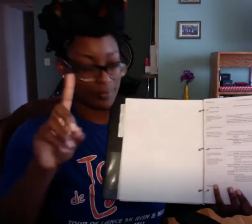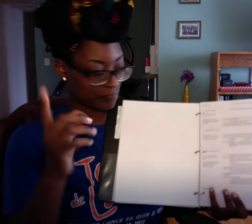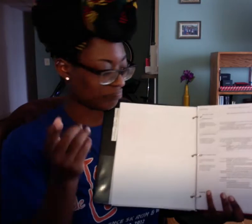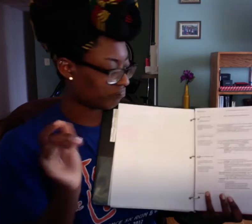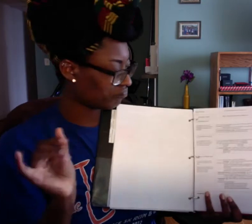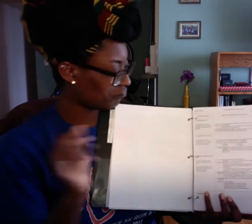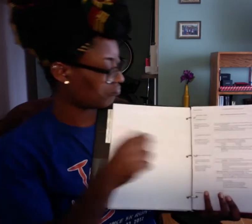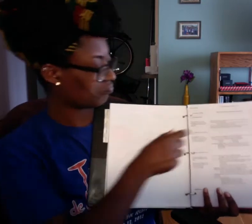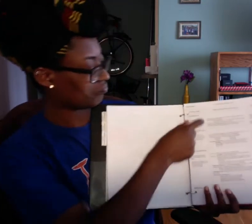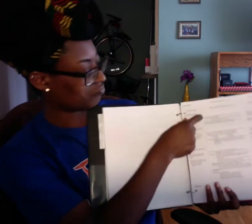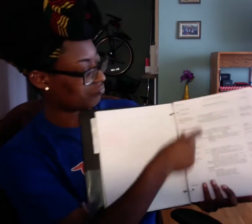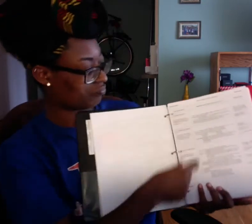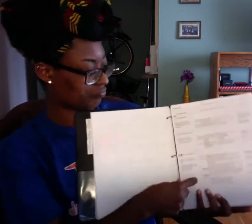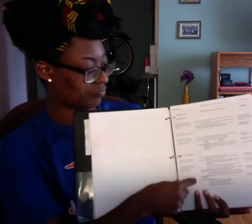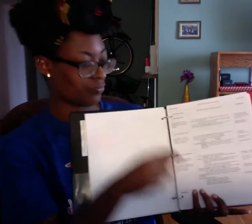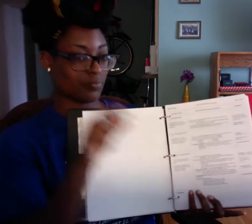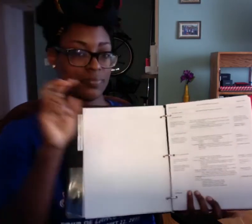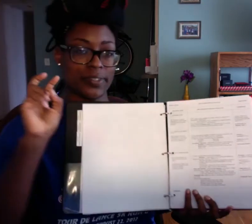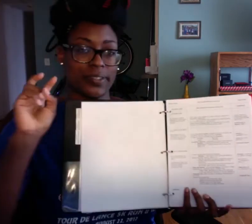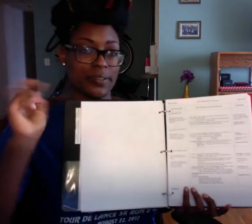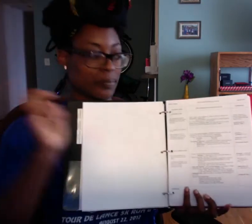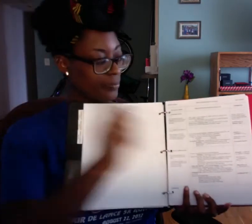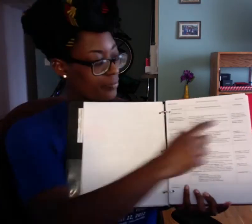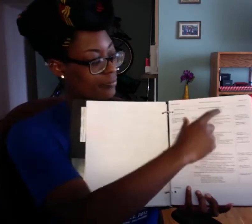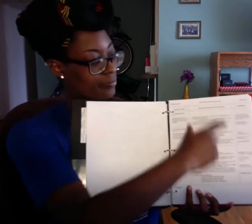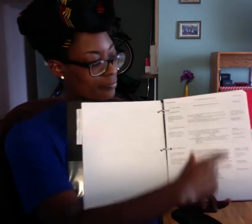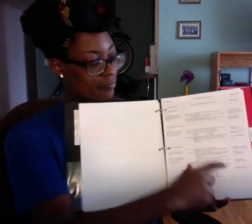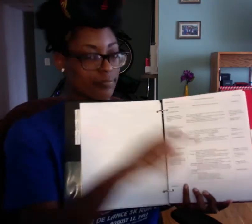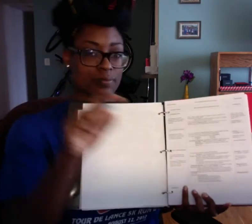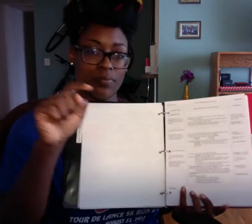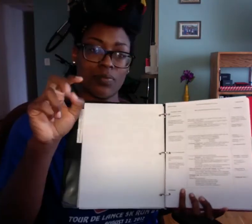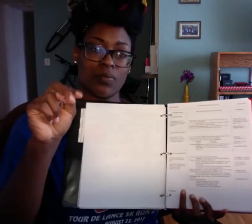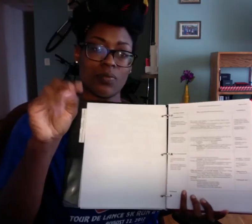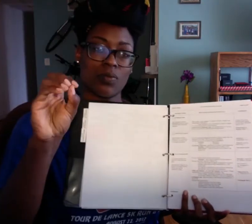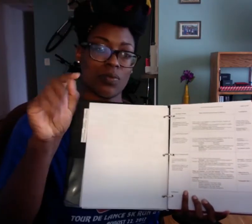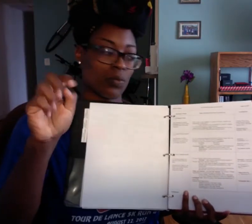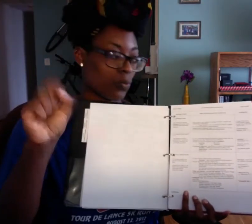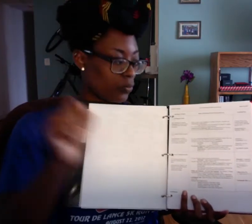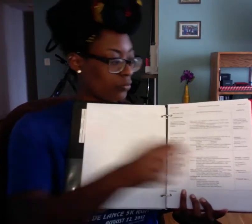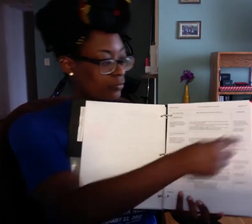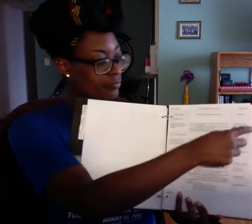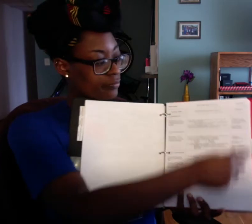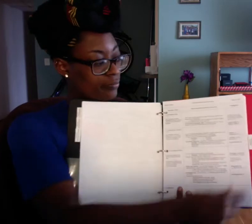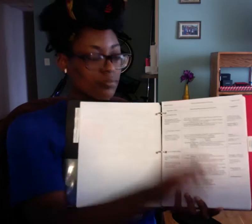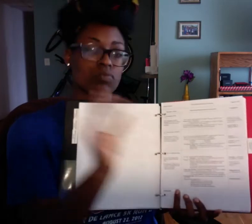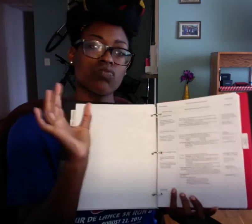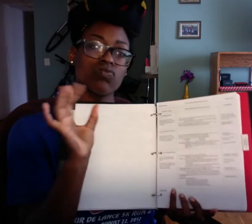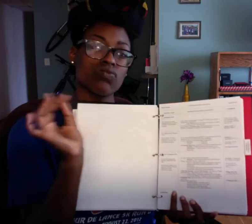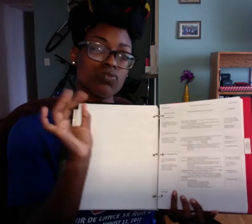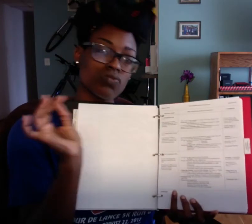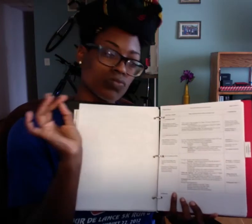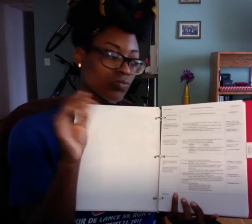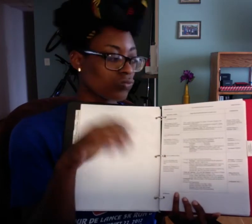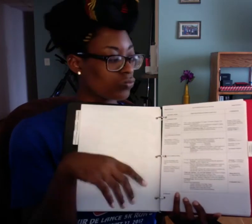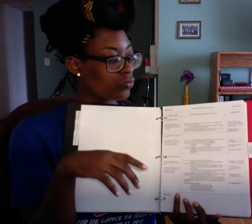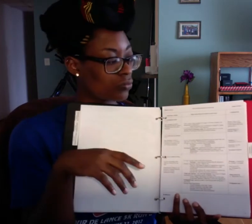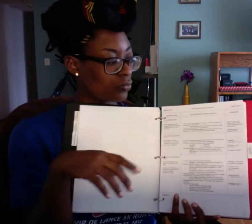And again, I'm using the "Cornell Method." So you can see my 1st column is the topic, the 2nd column my notes, and 3rd column comments